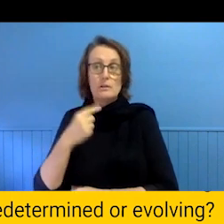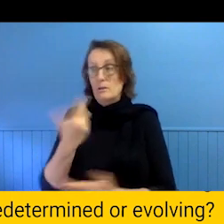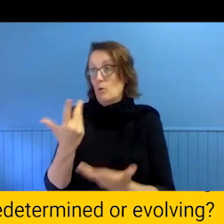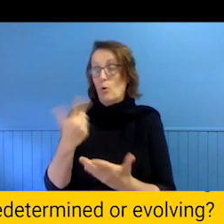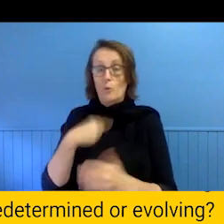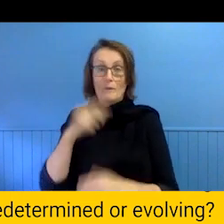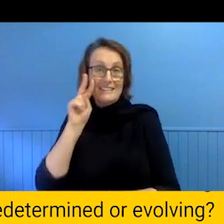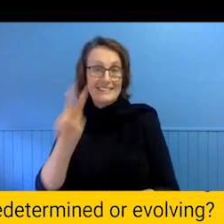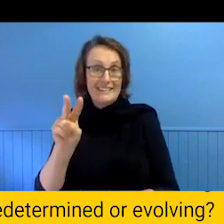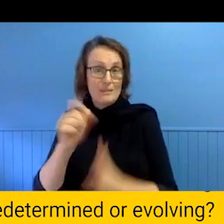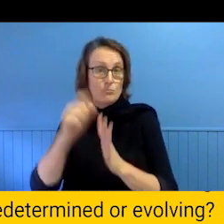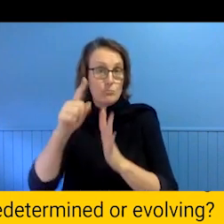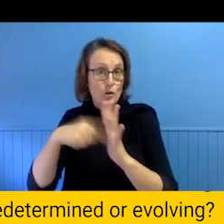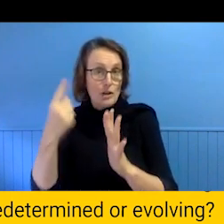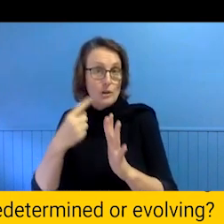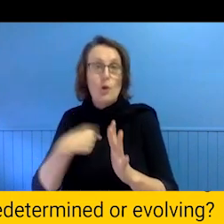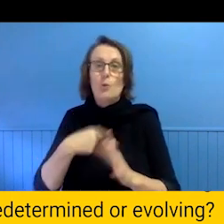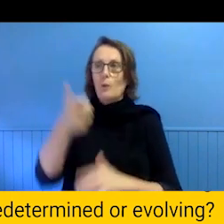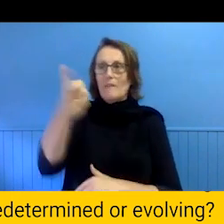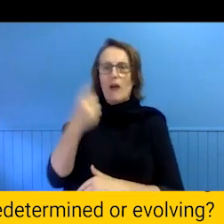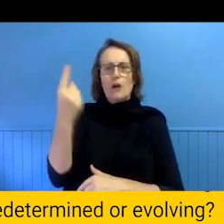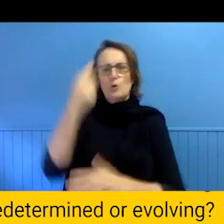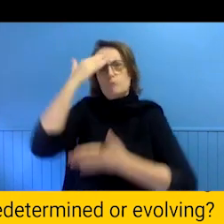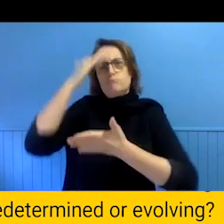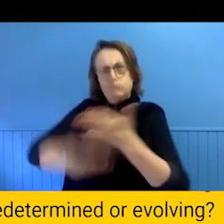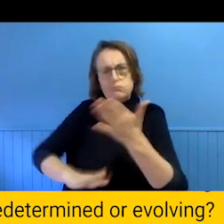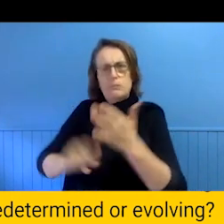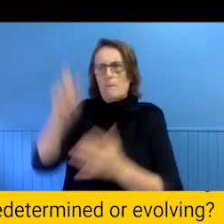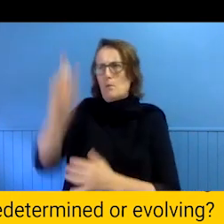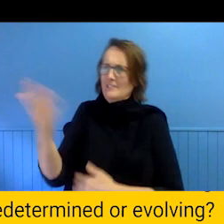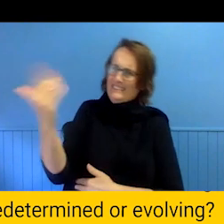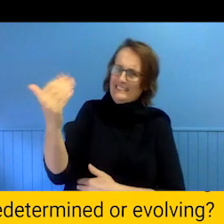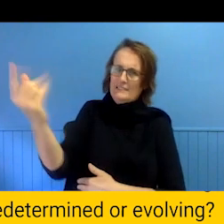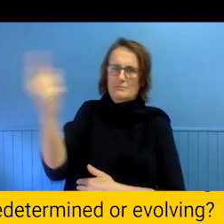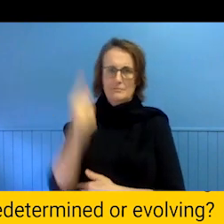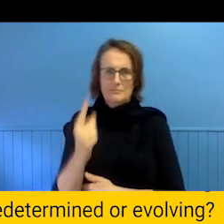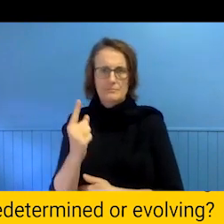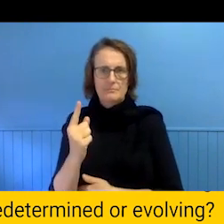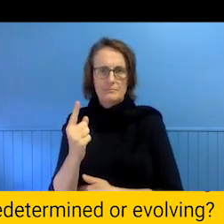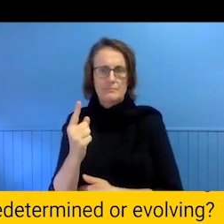We always invite senior artists no conversation with our work. We actively interrogate our tendency